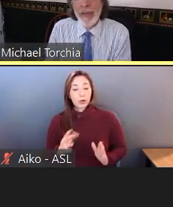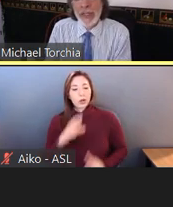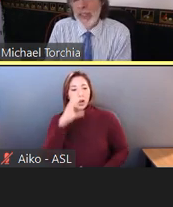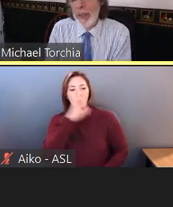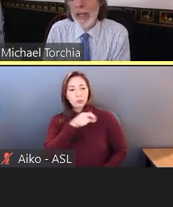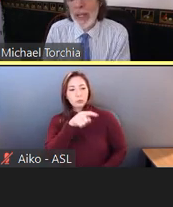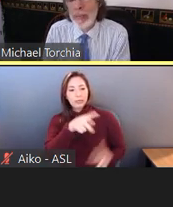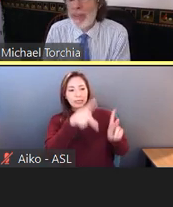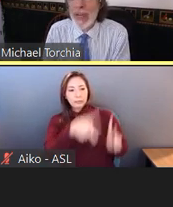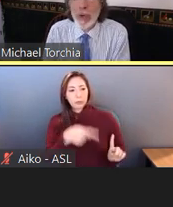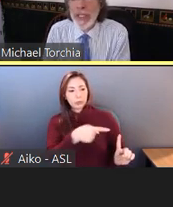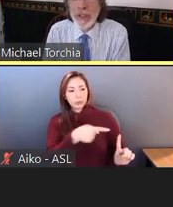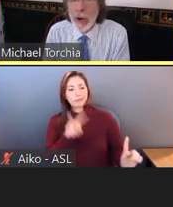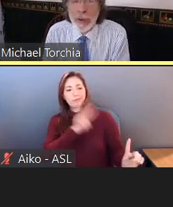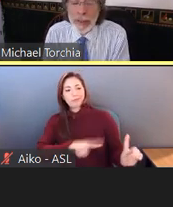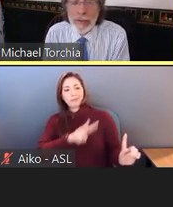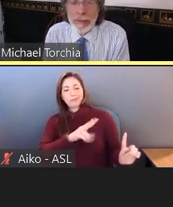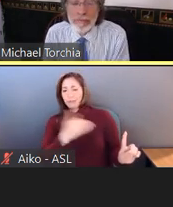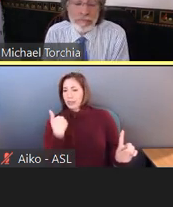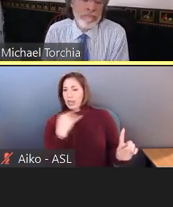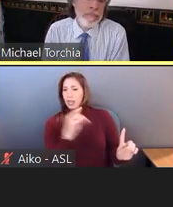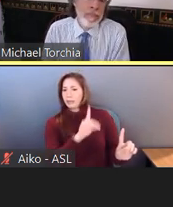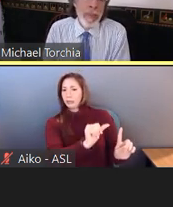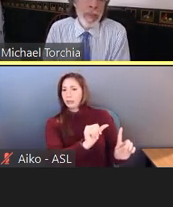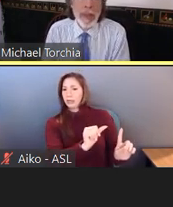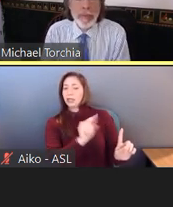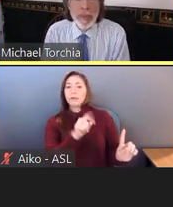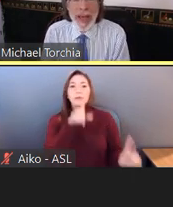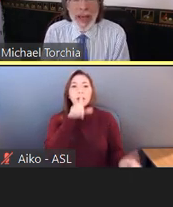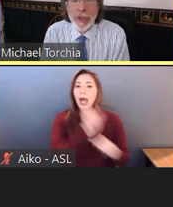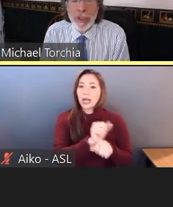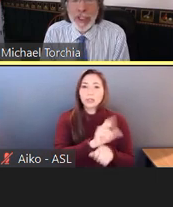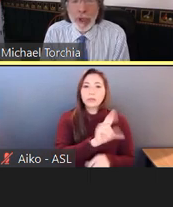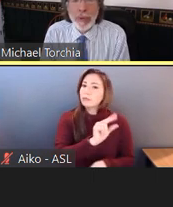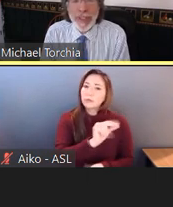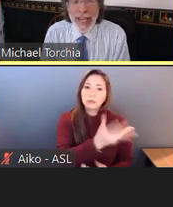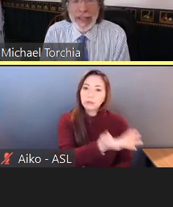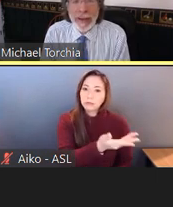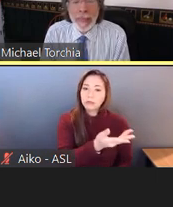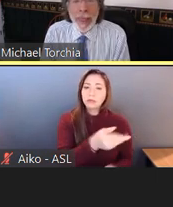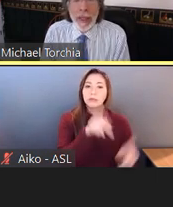a disability, but they really don't. But that person's still protected.